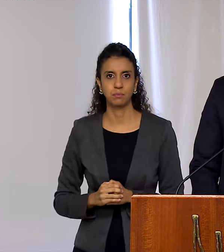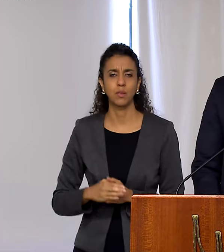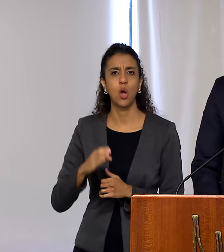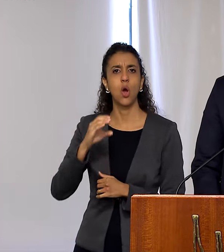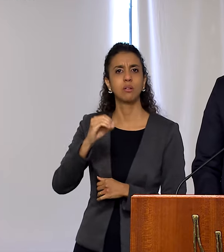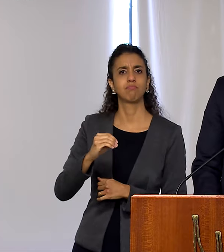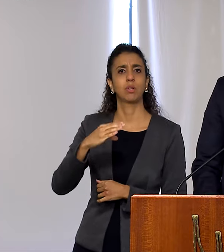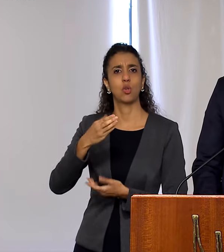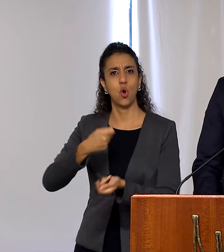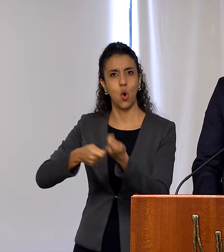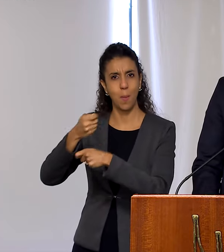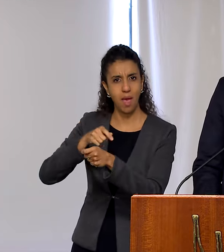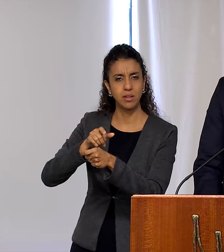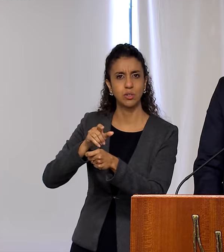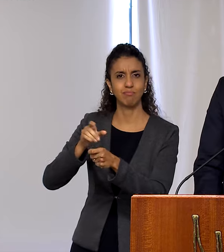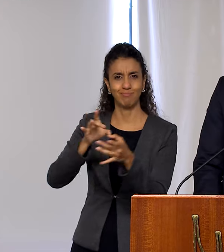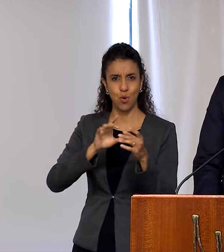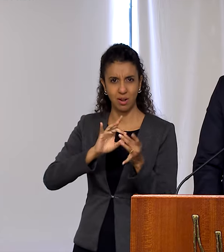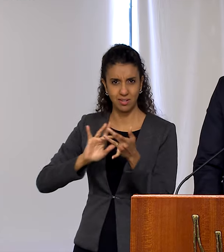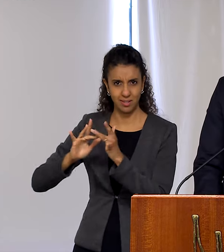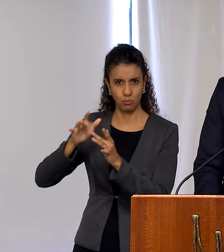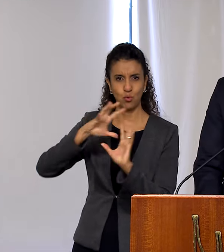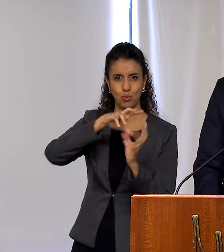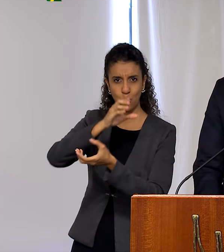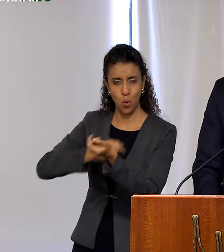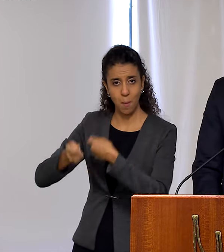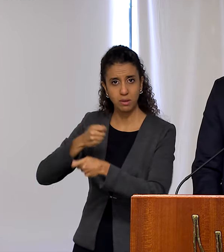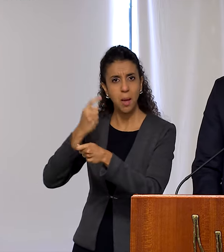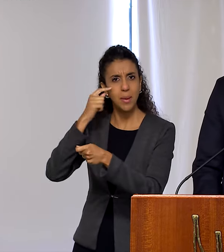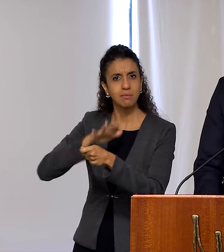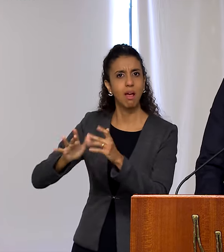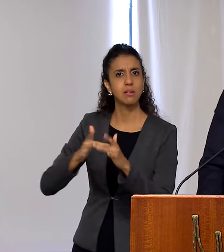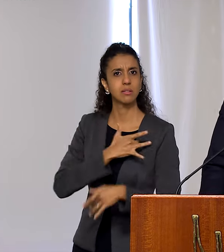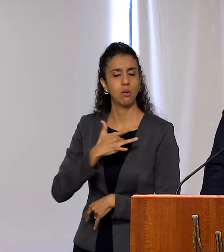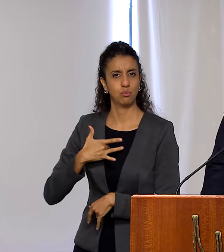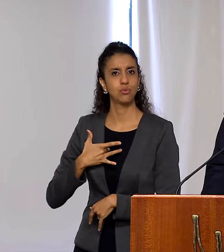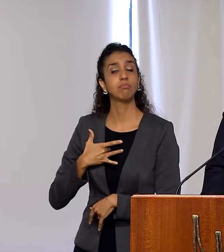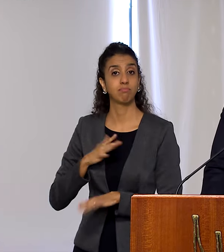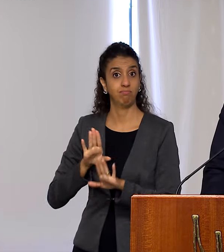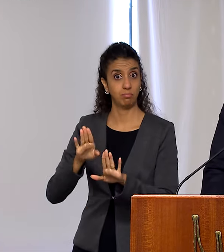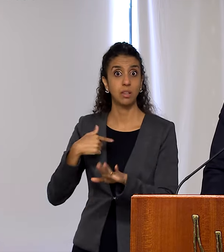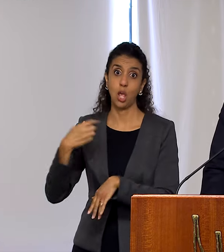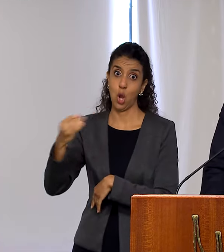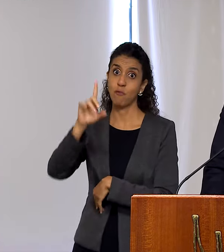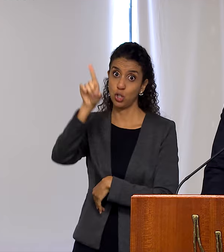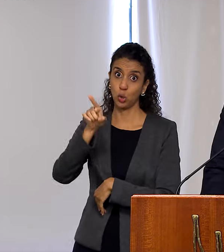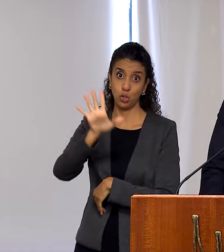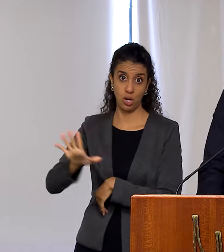on an initiative on Trade and Health. And we welcome the statements by the new Director-General